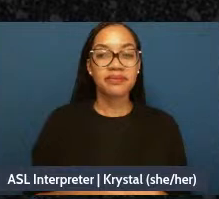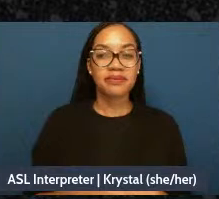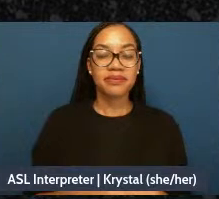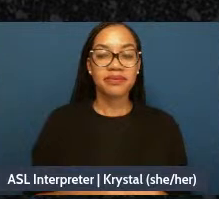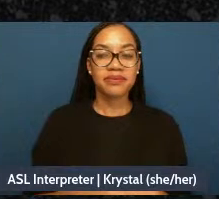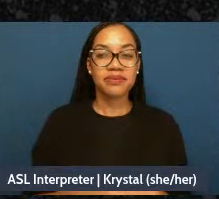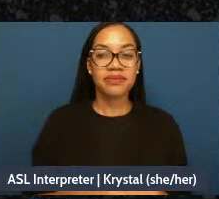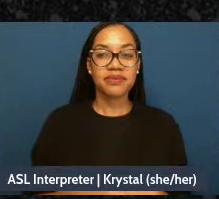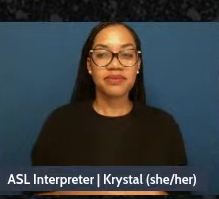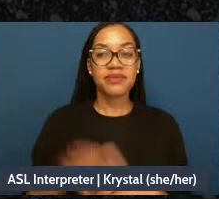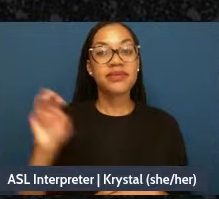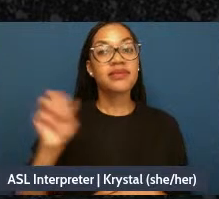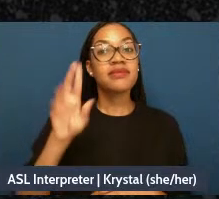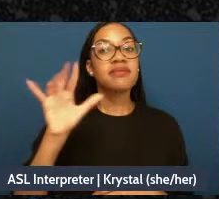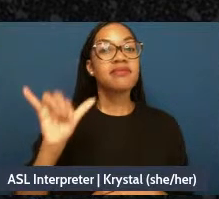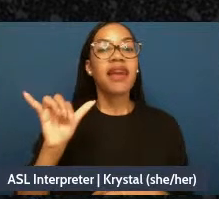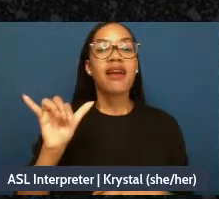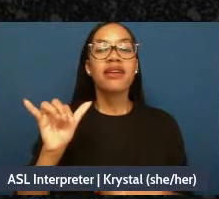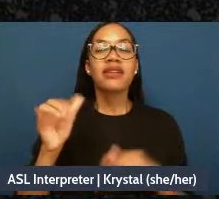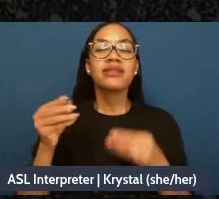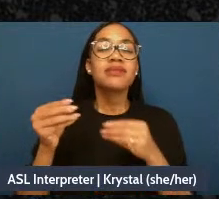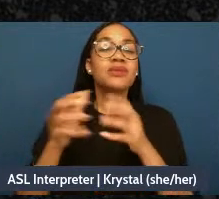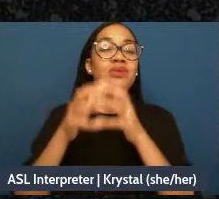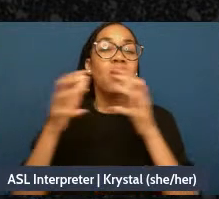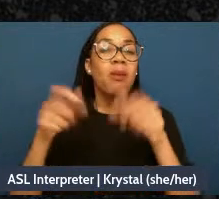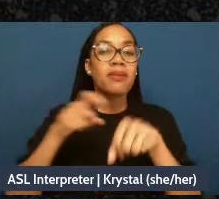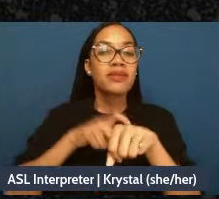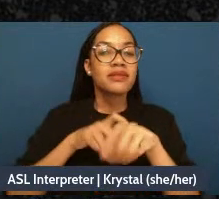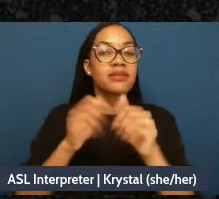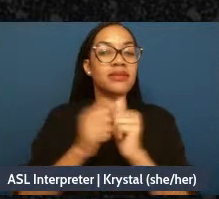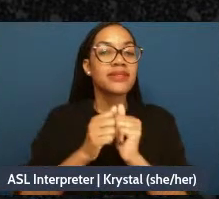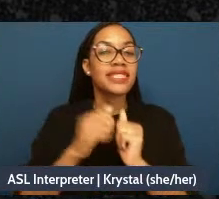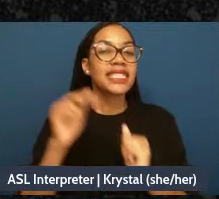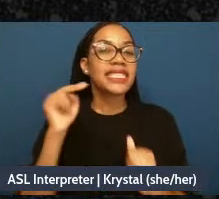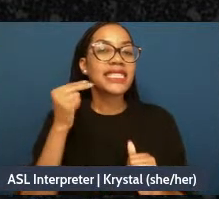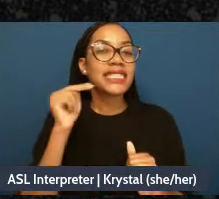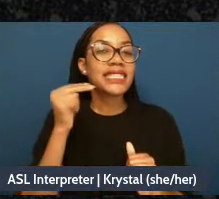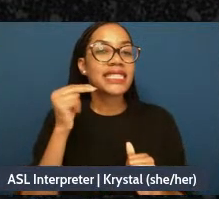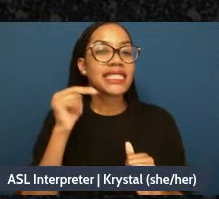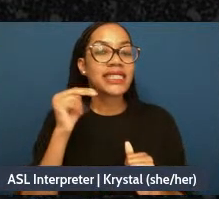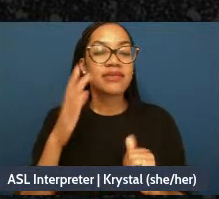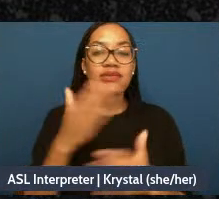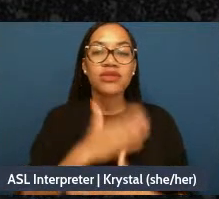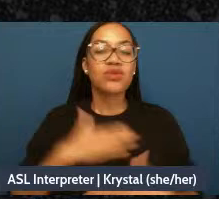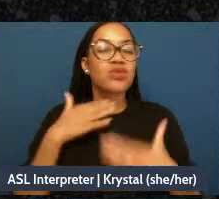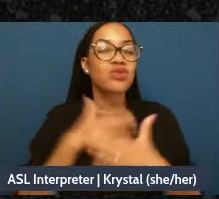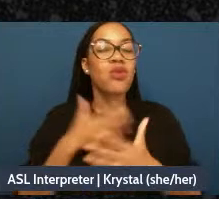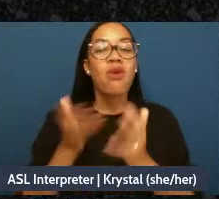whom she enjoys very much, her next-door neighbor, or her pets, social outings every week.